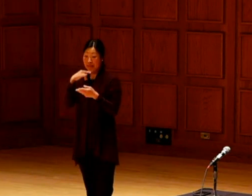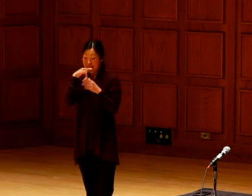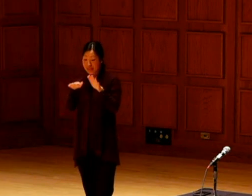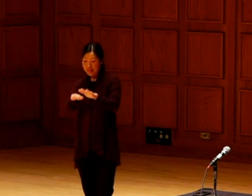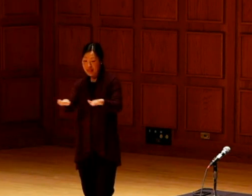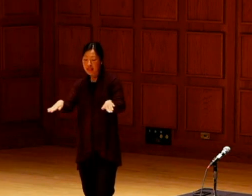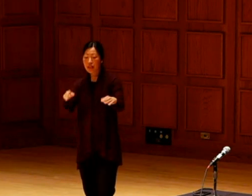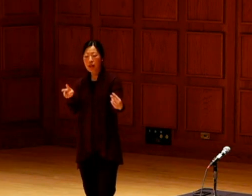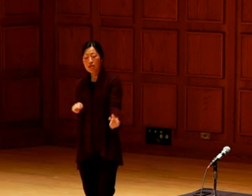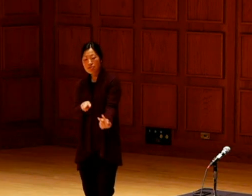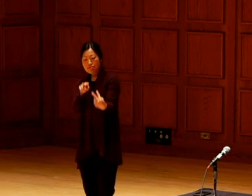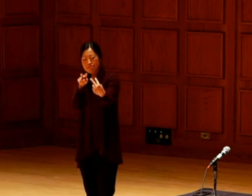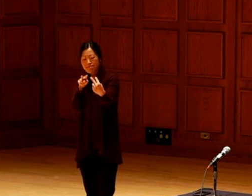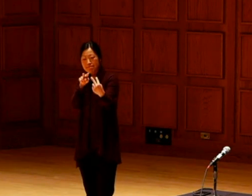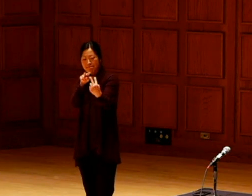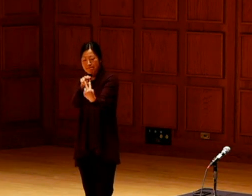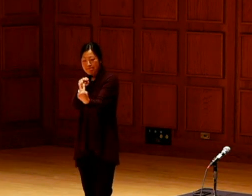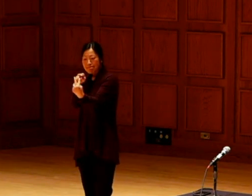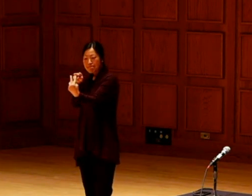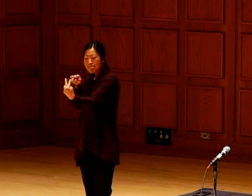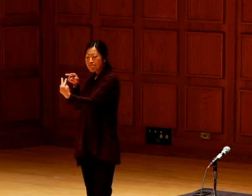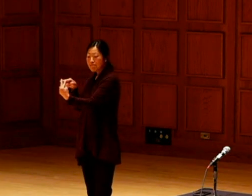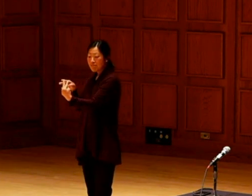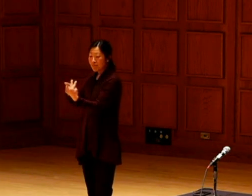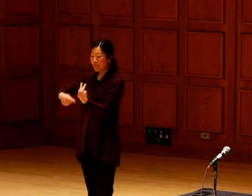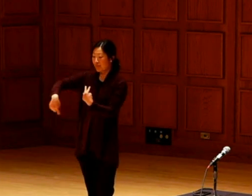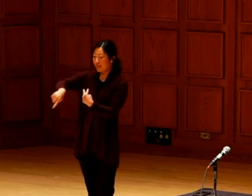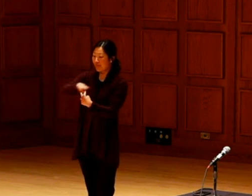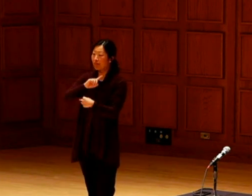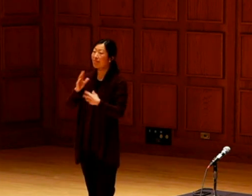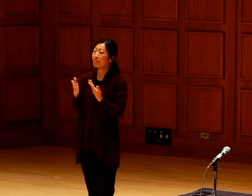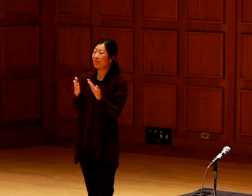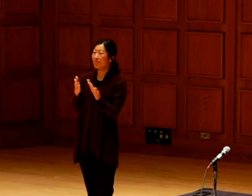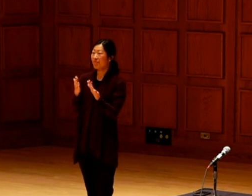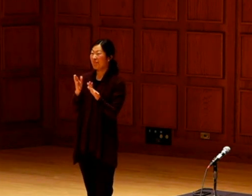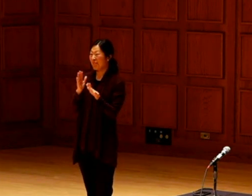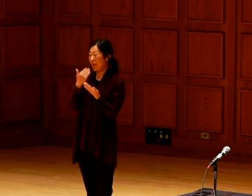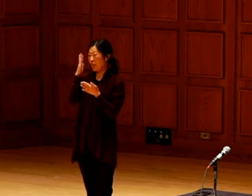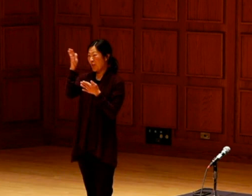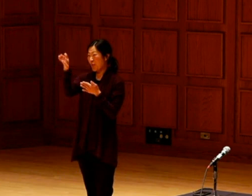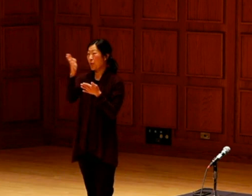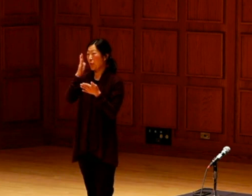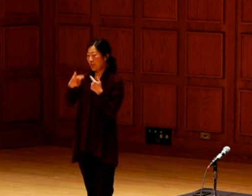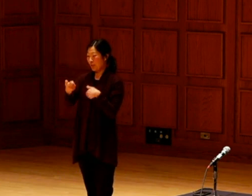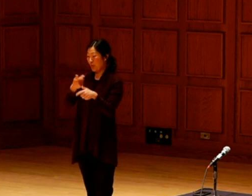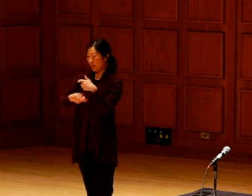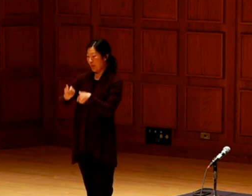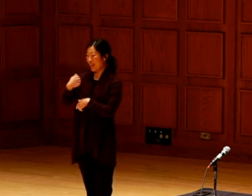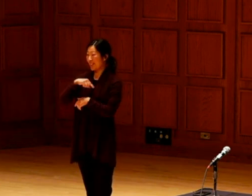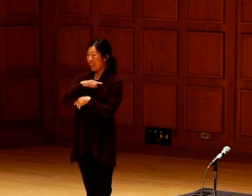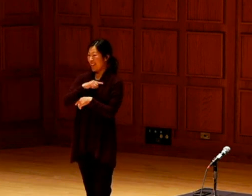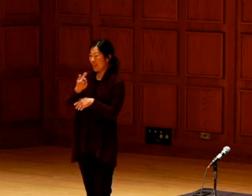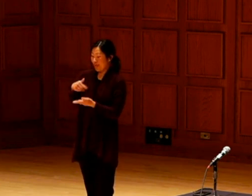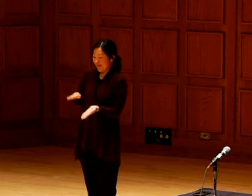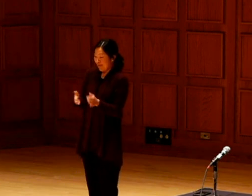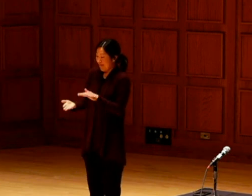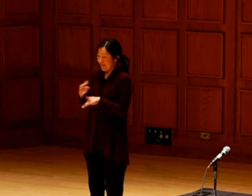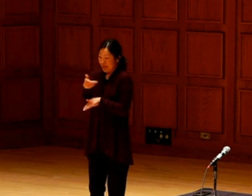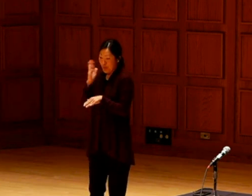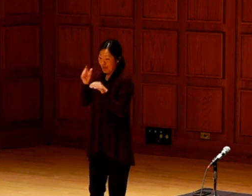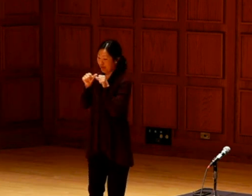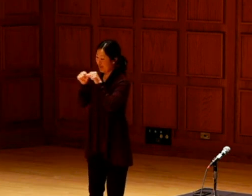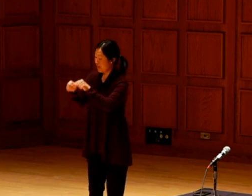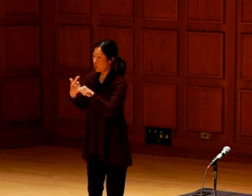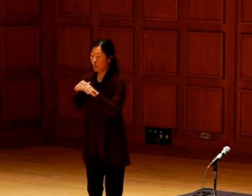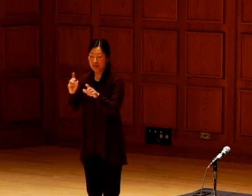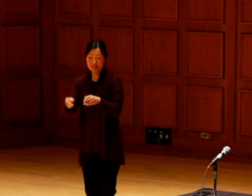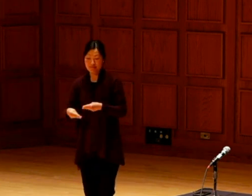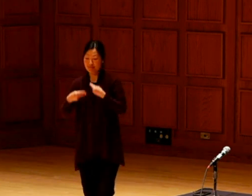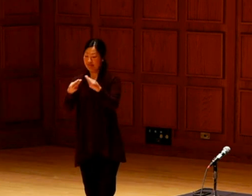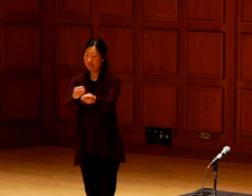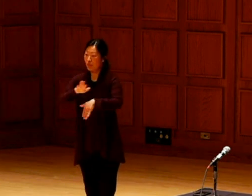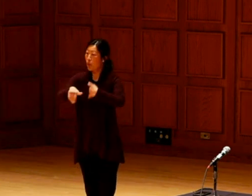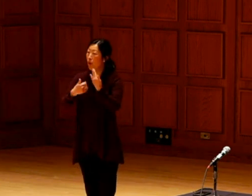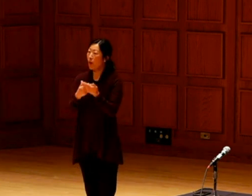You look into the in this cases of the kids who were essentially